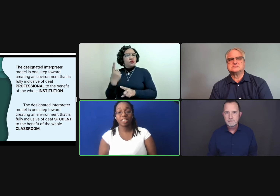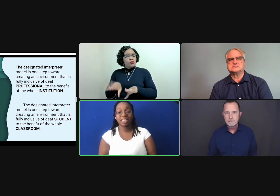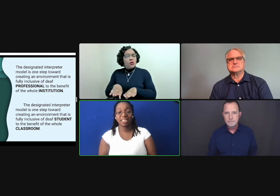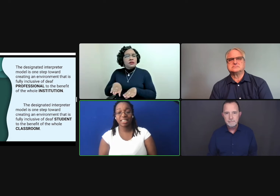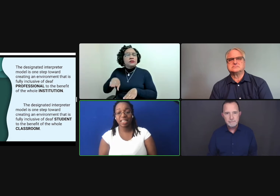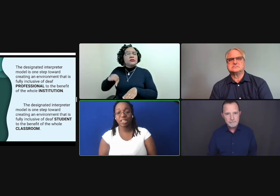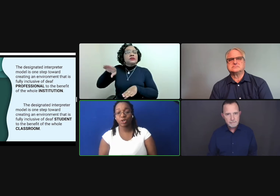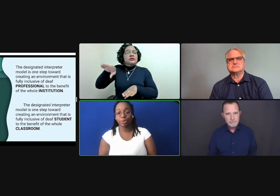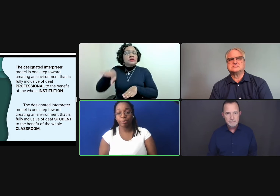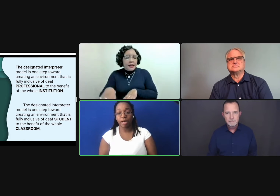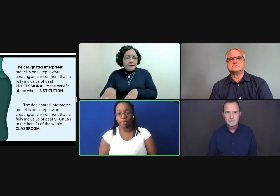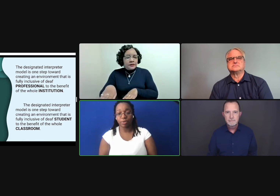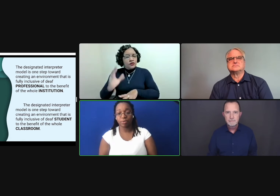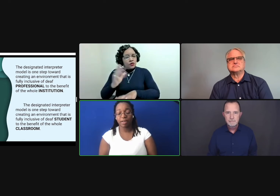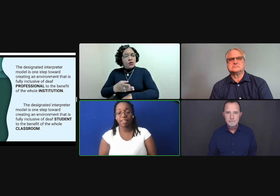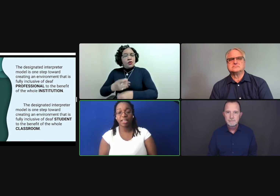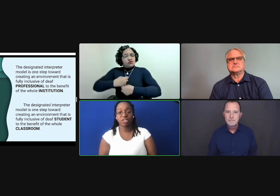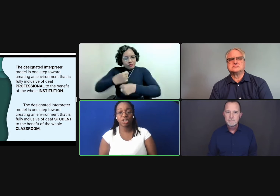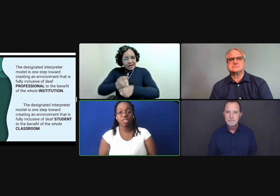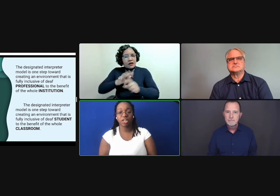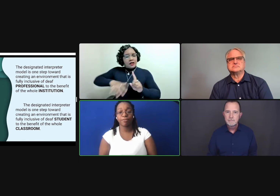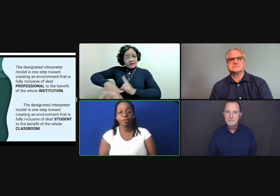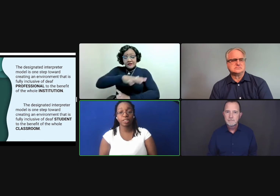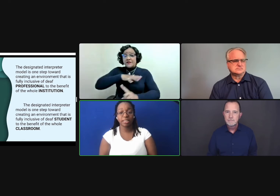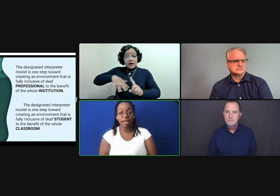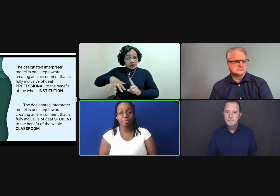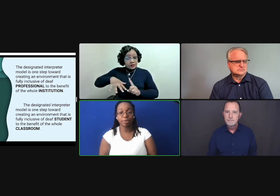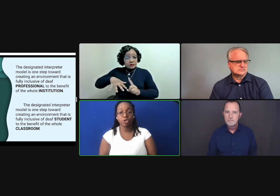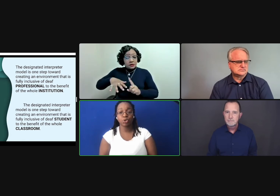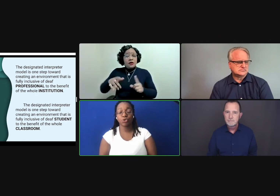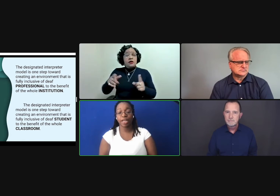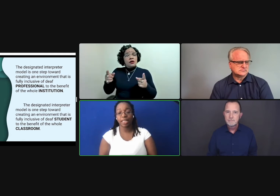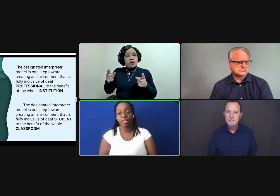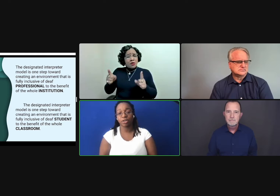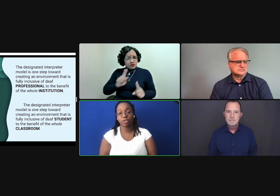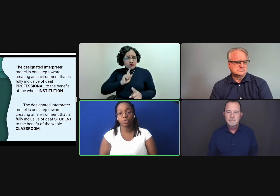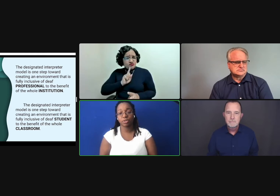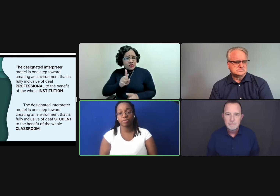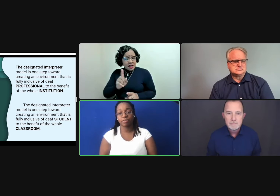For the designated interpreter model, that is just a first step to creating a conducive